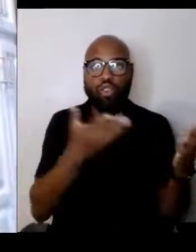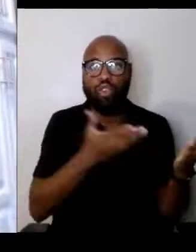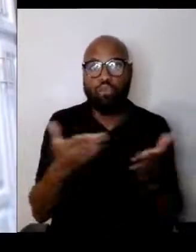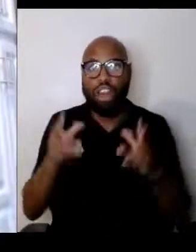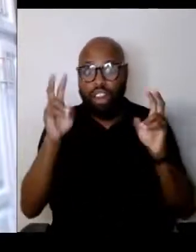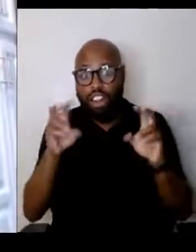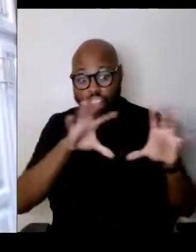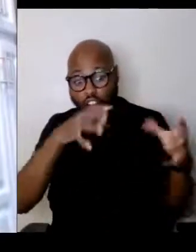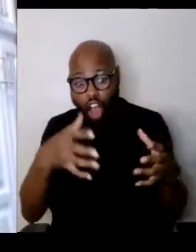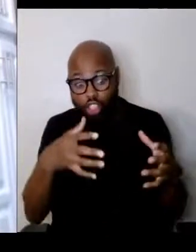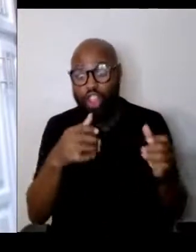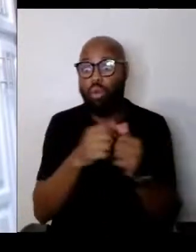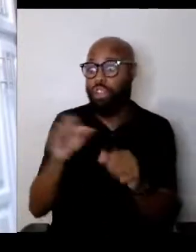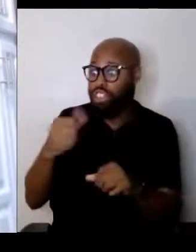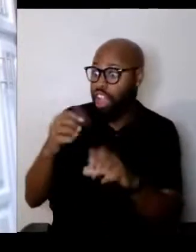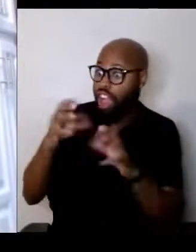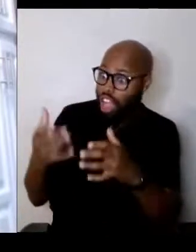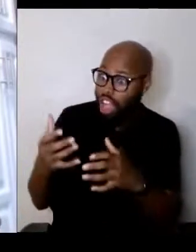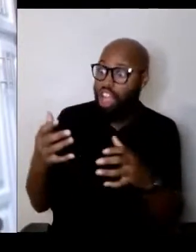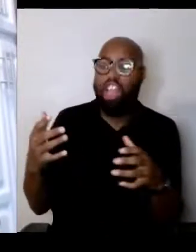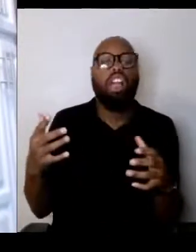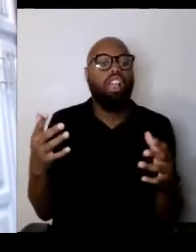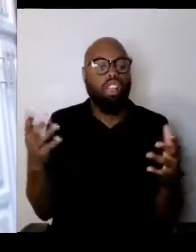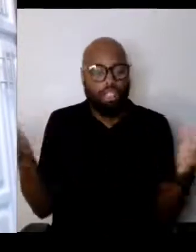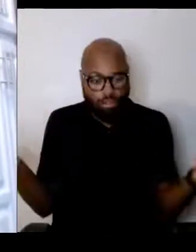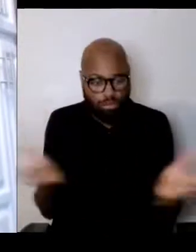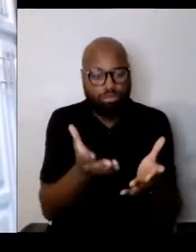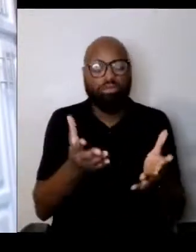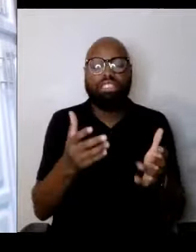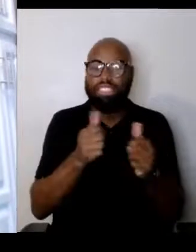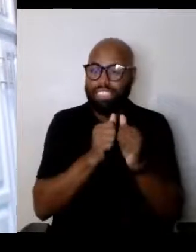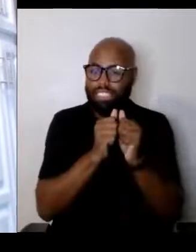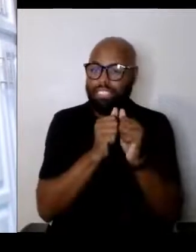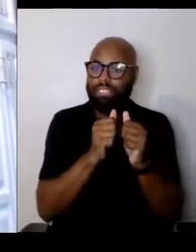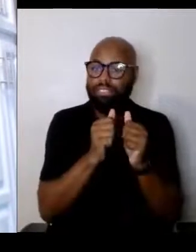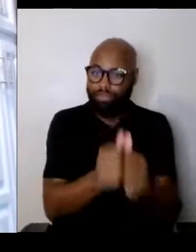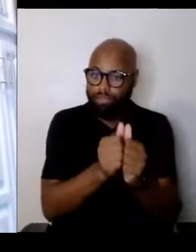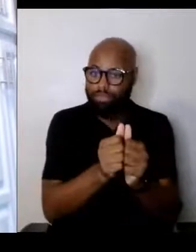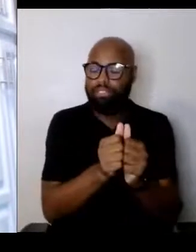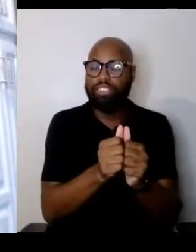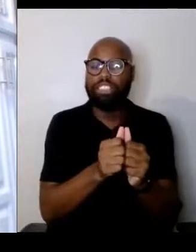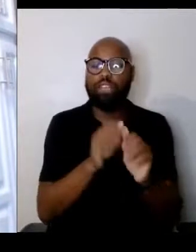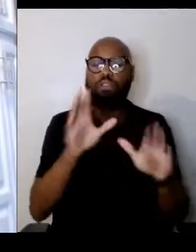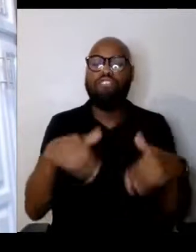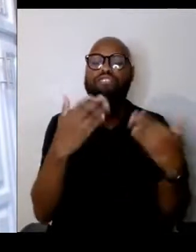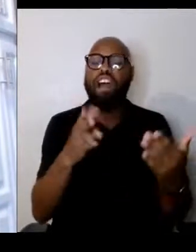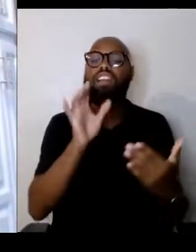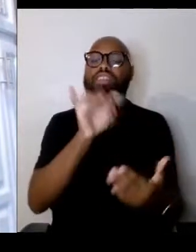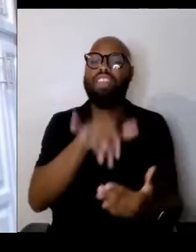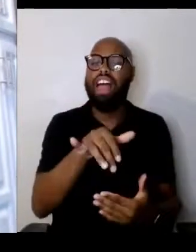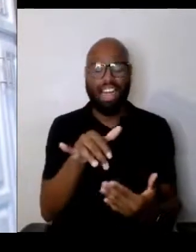and give them a venue like that, I think that'll be a more effective way.